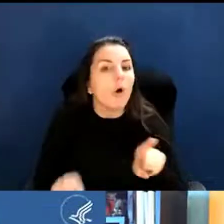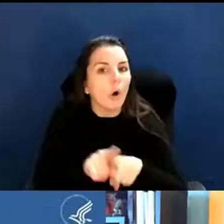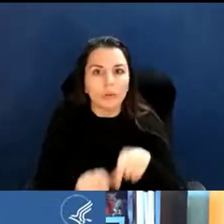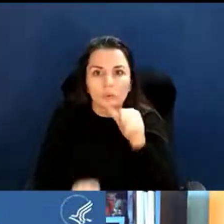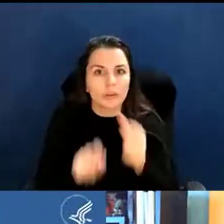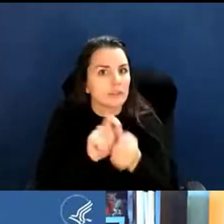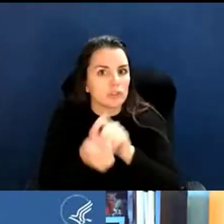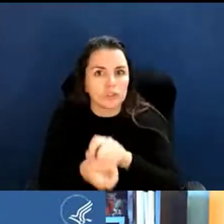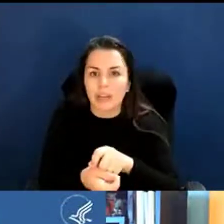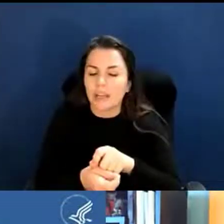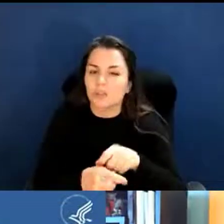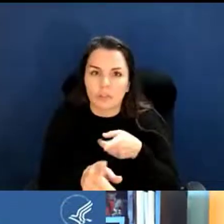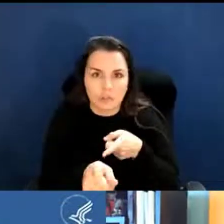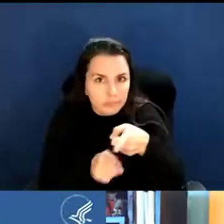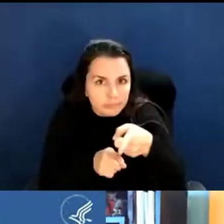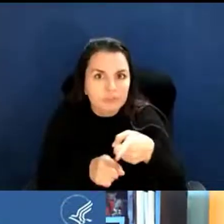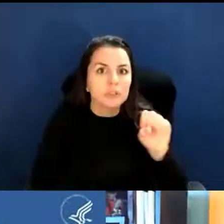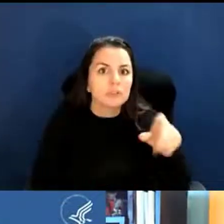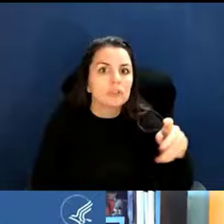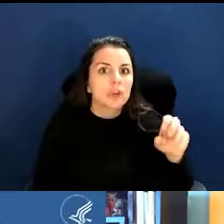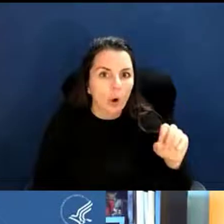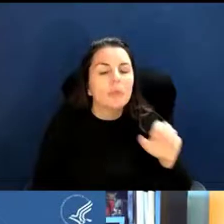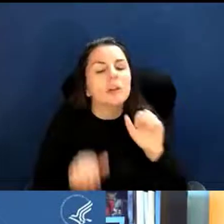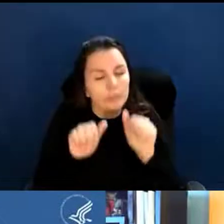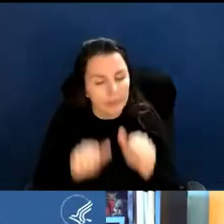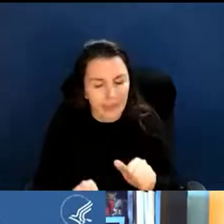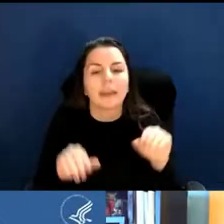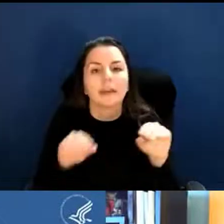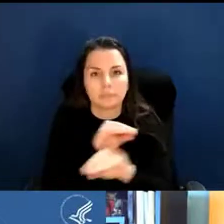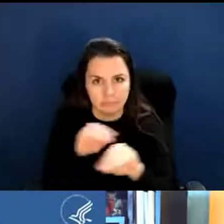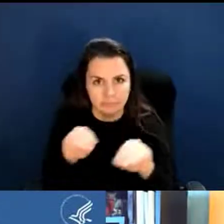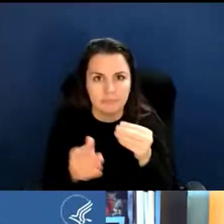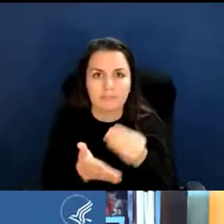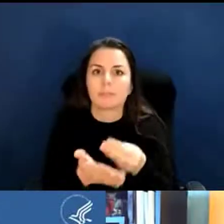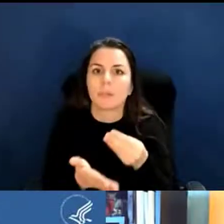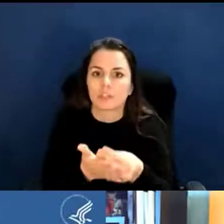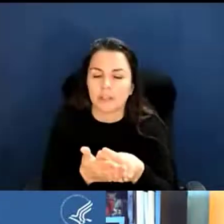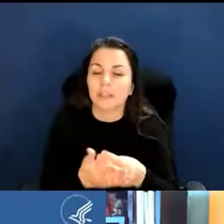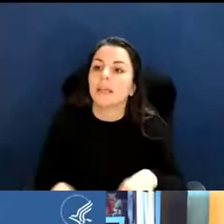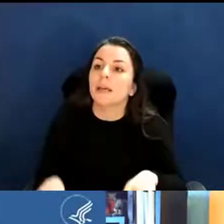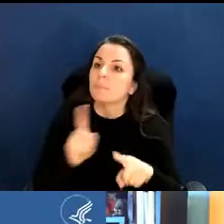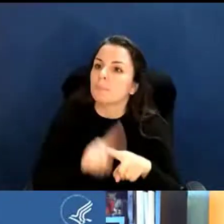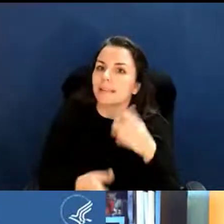you are allowed to re-budget. But like I mentioned before, there are certain mechanisms that don't allow that,